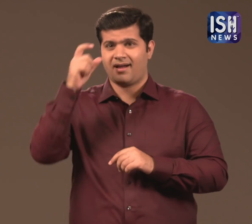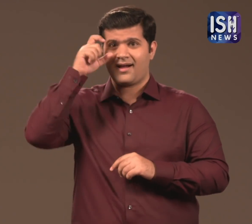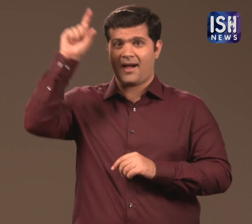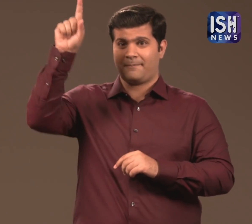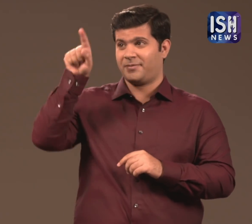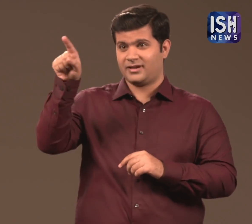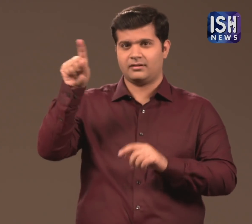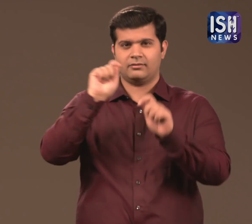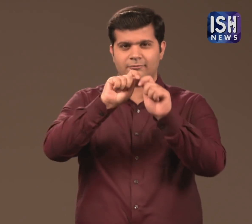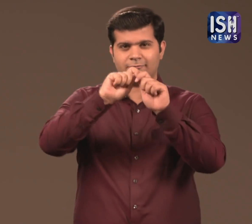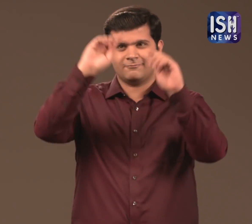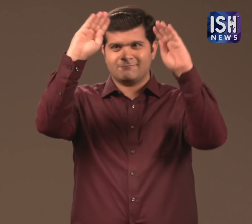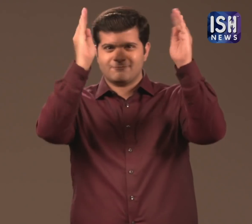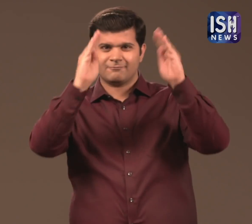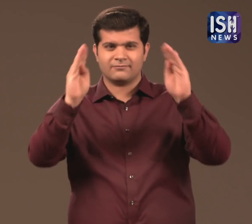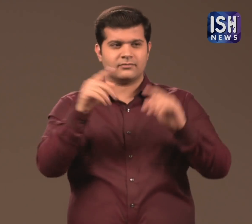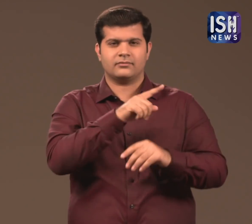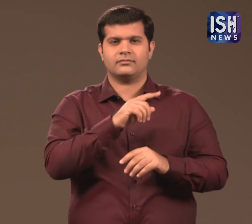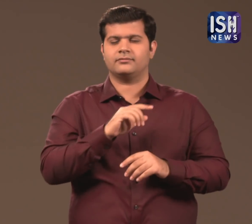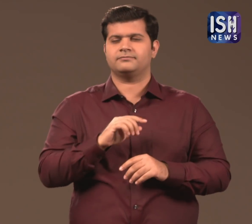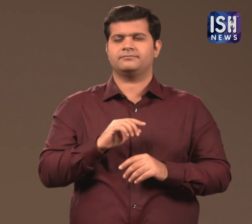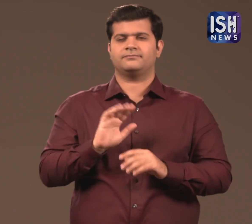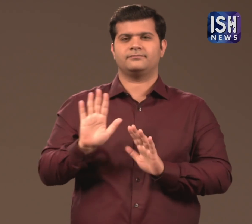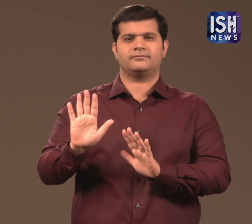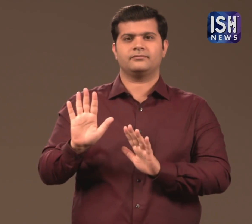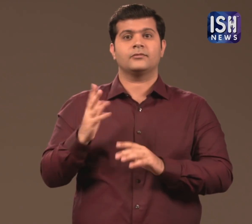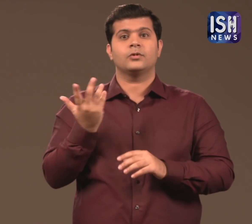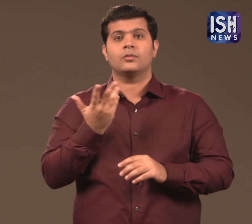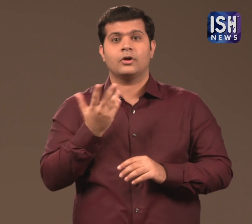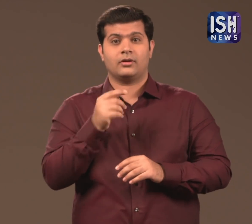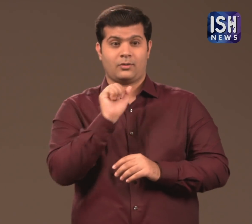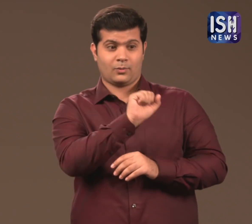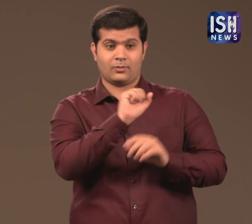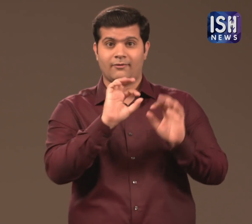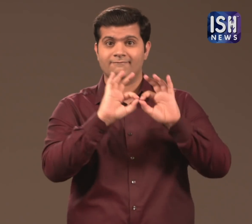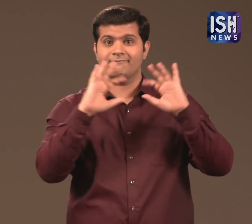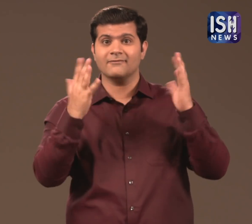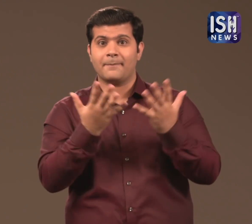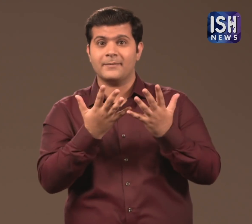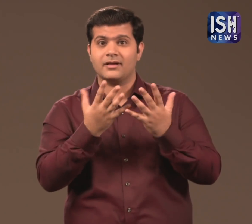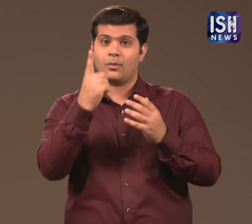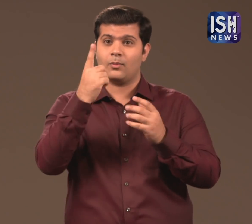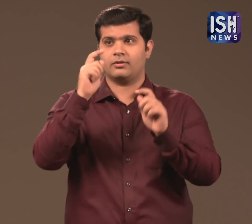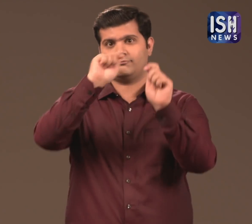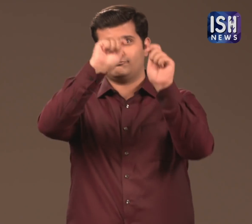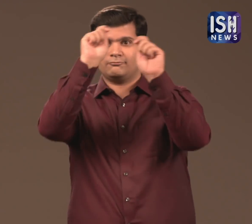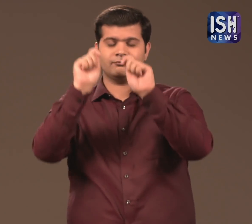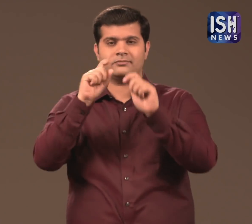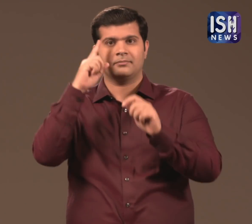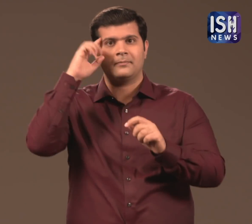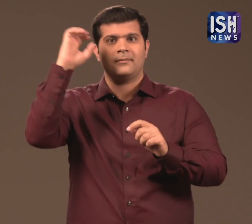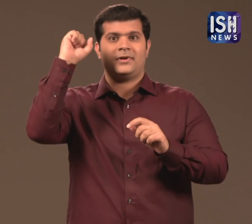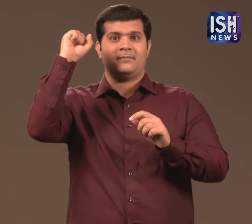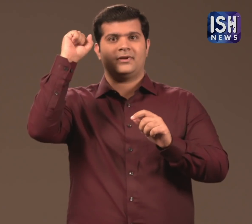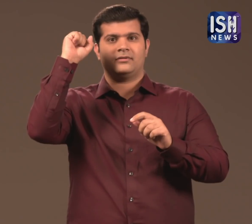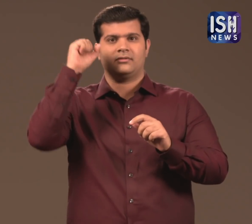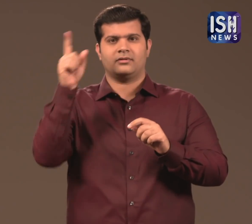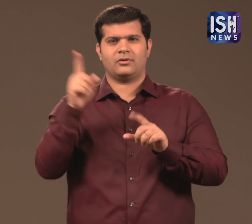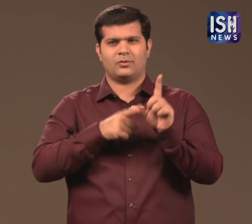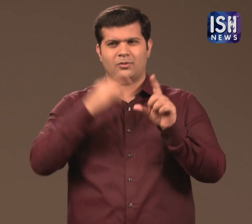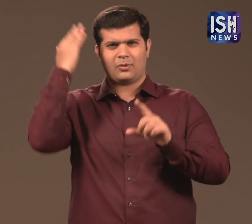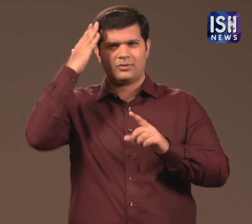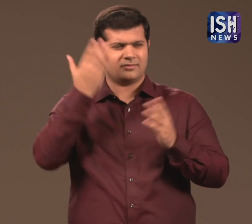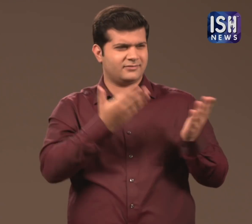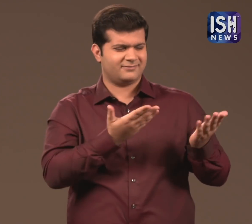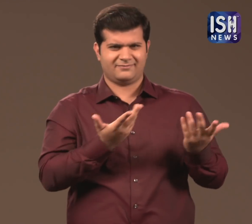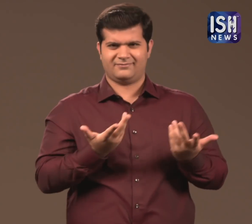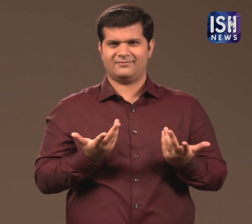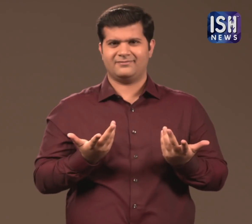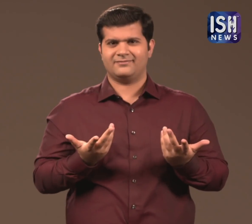few people had planned against Ambedkar, and set up memorials for their own family.